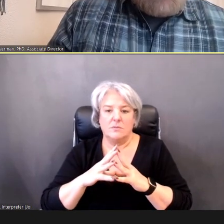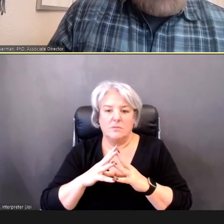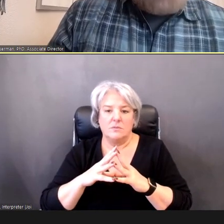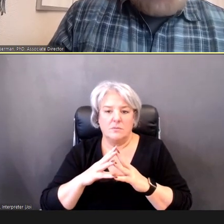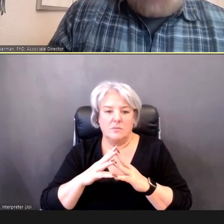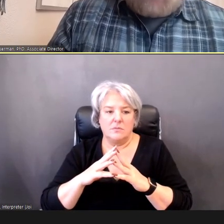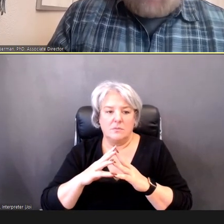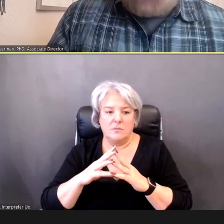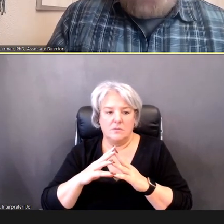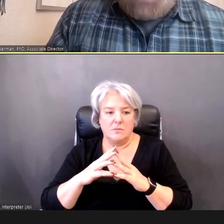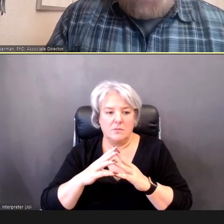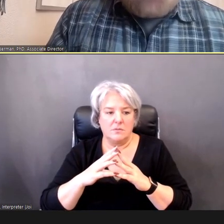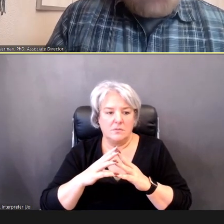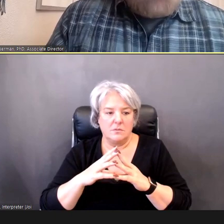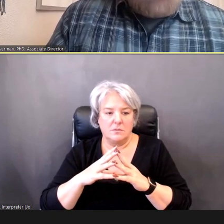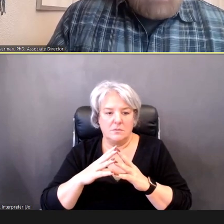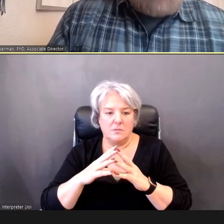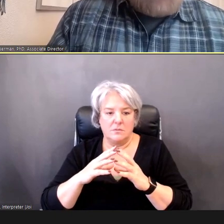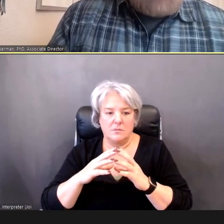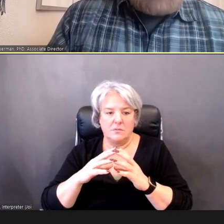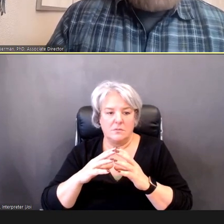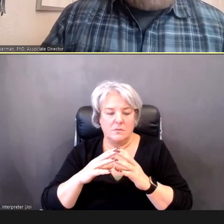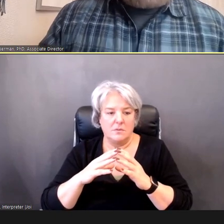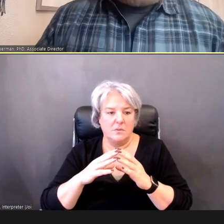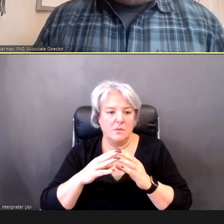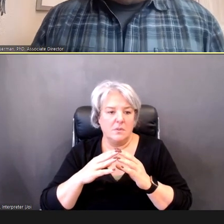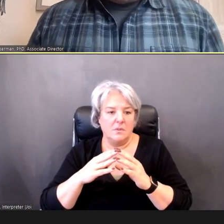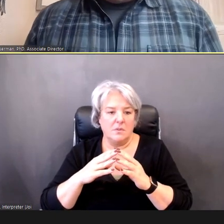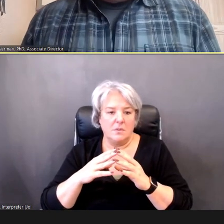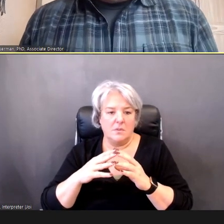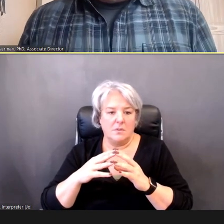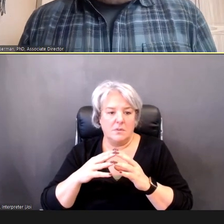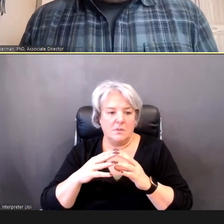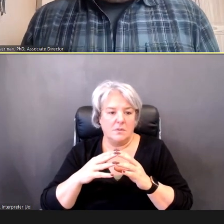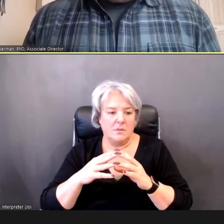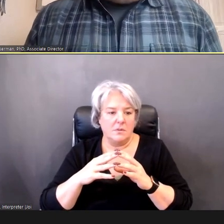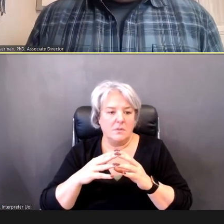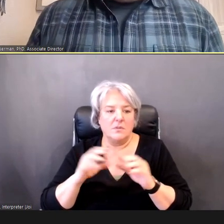a -- and you can -- you can look at that on our Web site, as well; and,